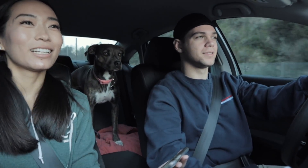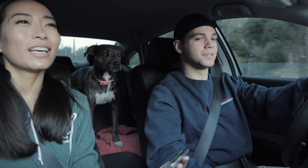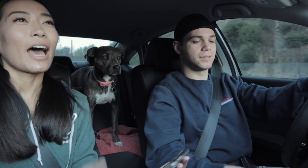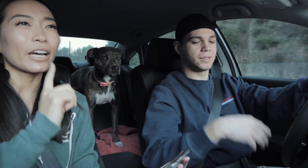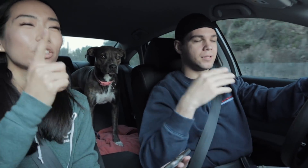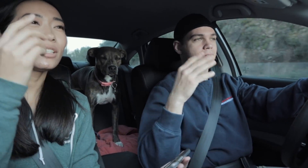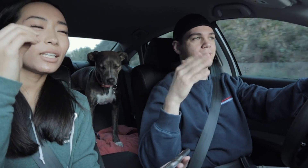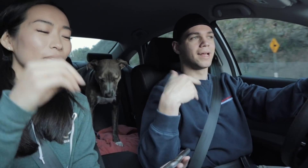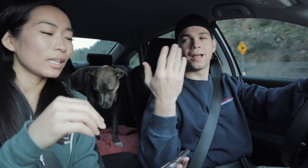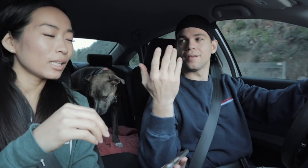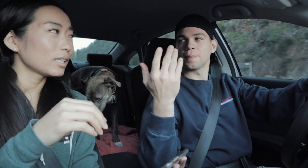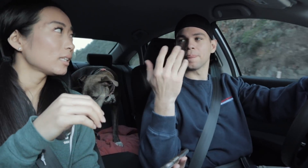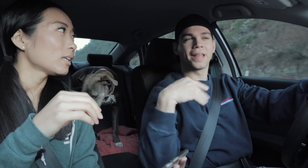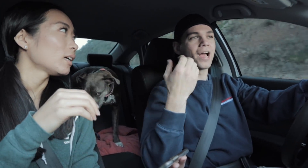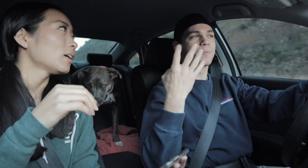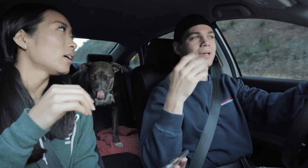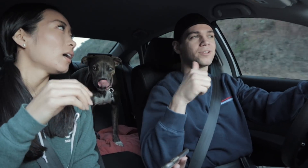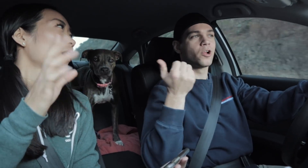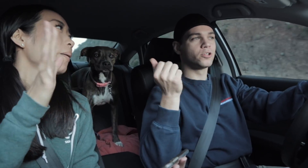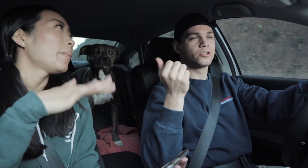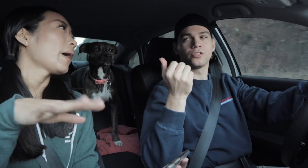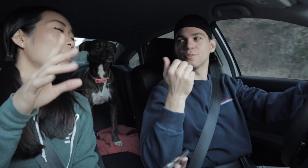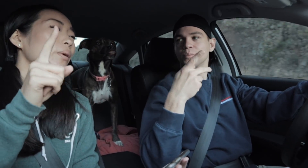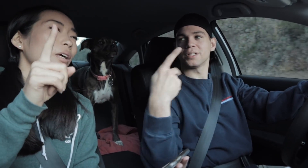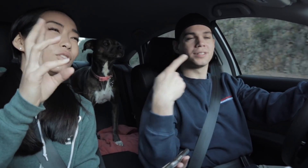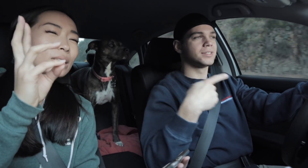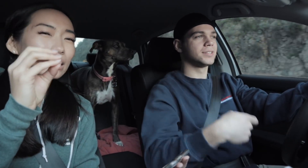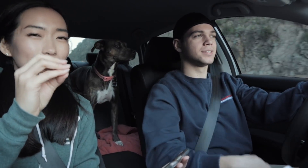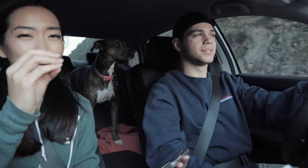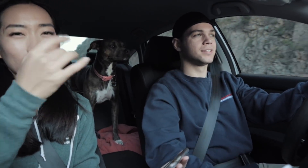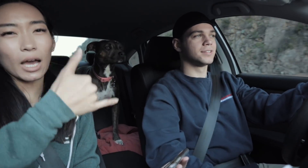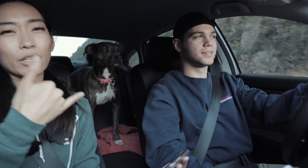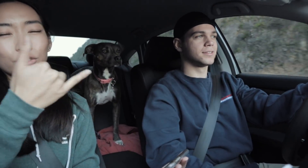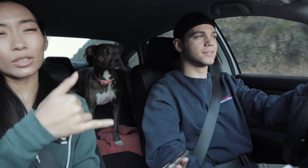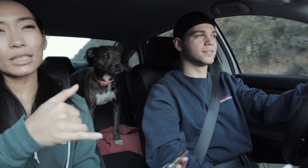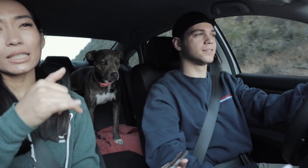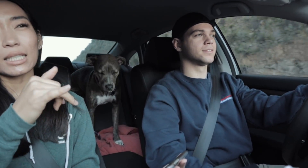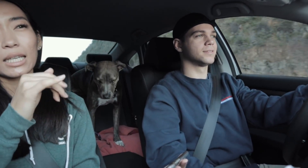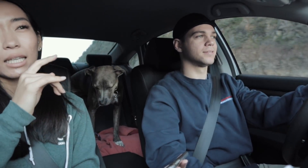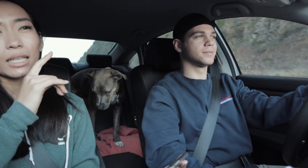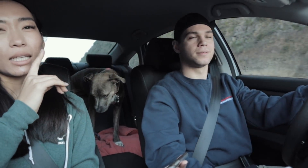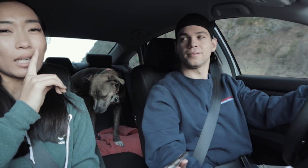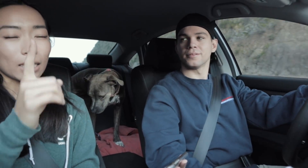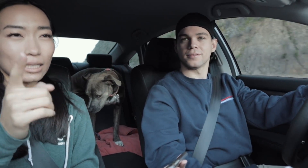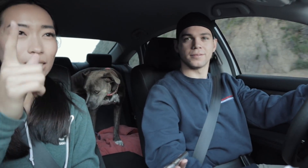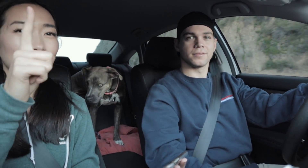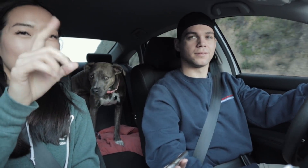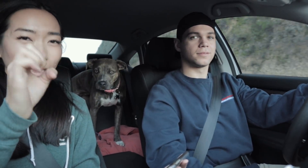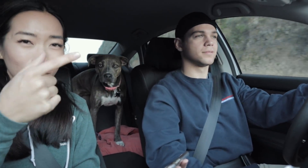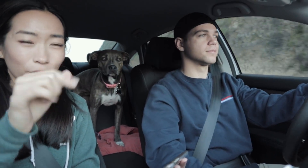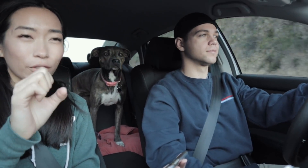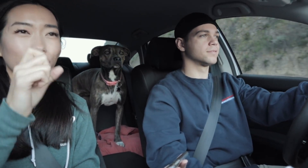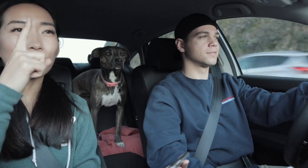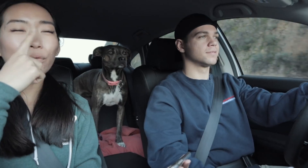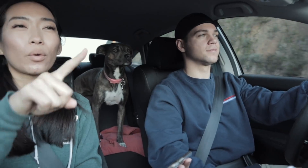Actually in about 160 countries it is legal for a